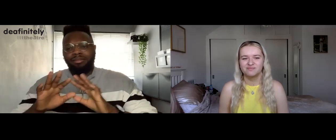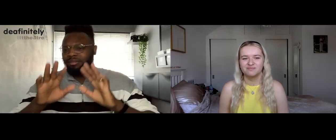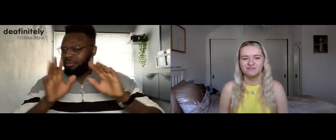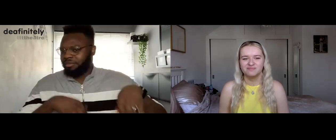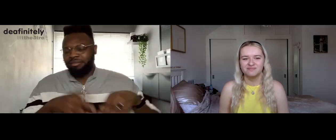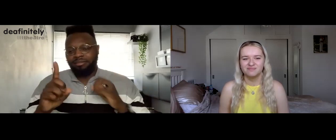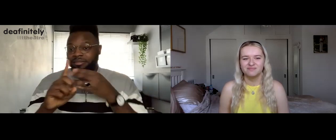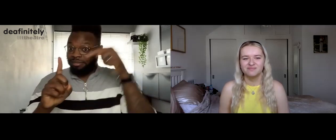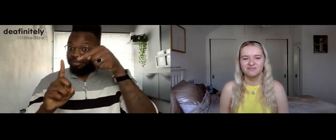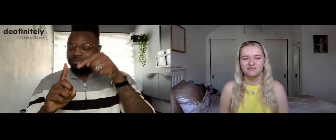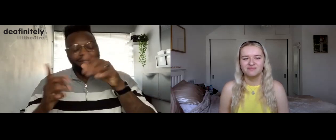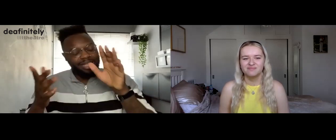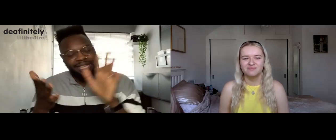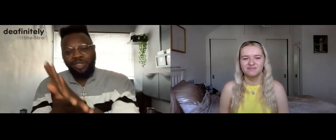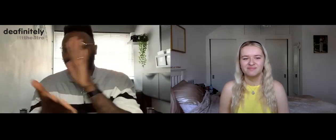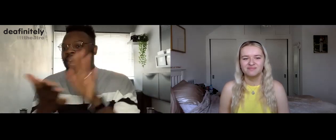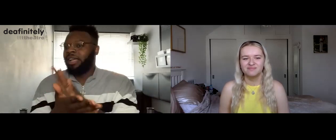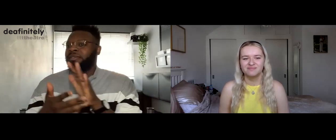don't worry, just enjoy.